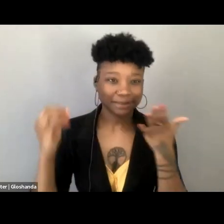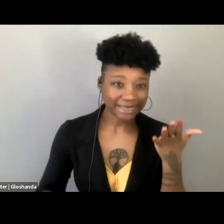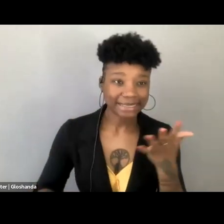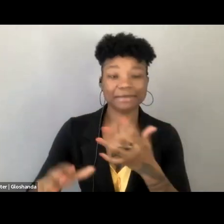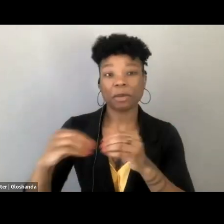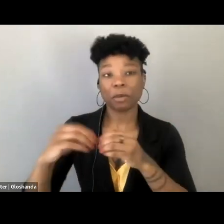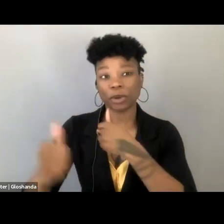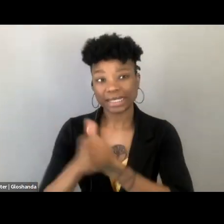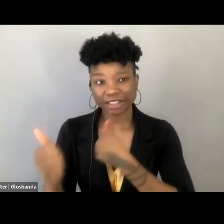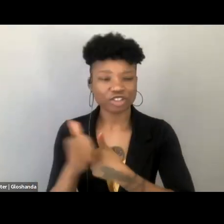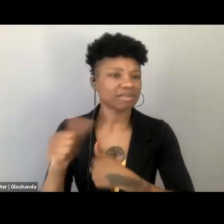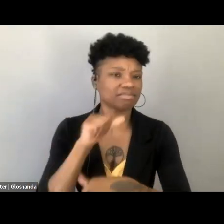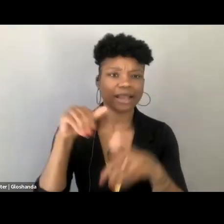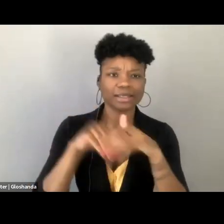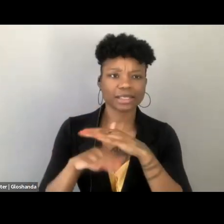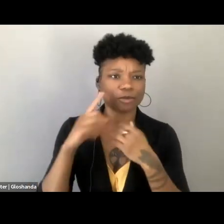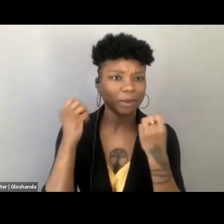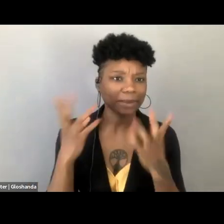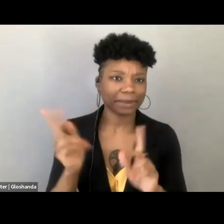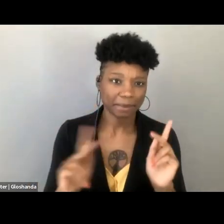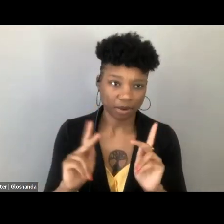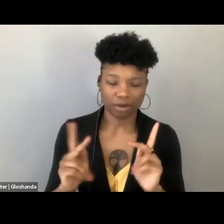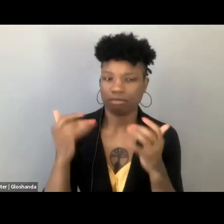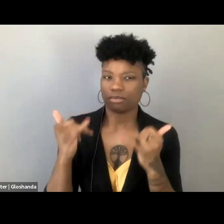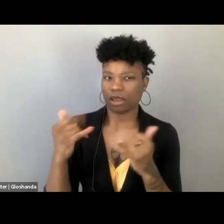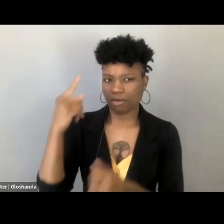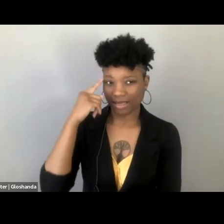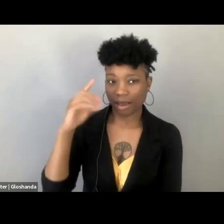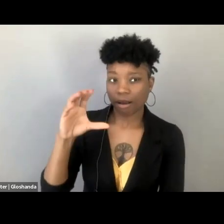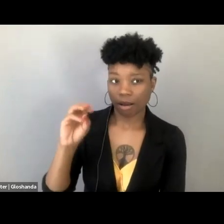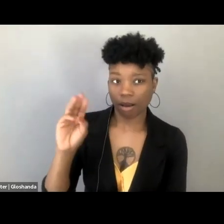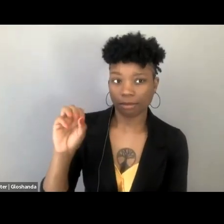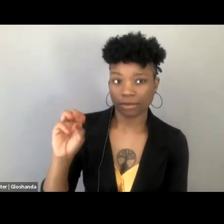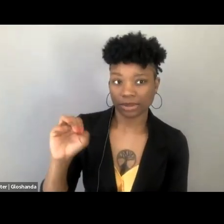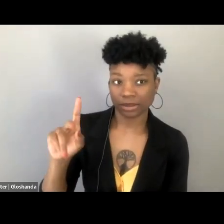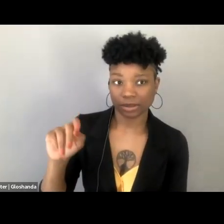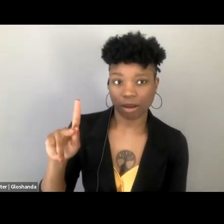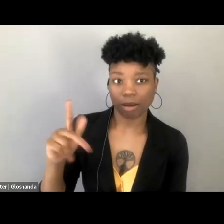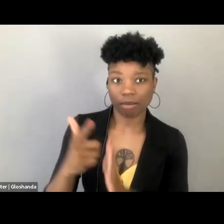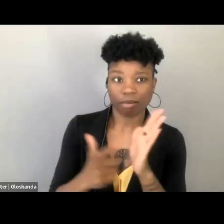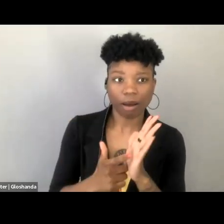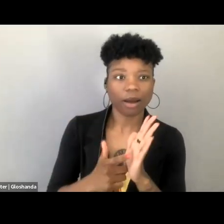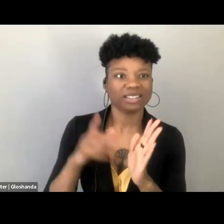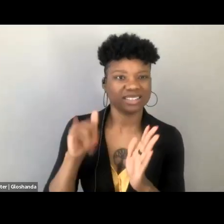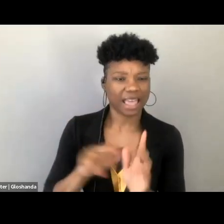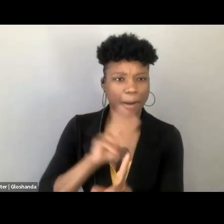So I want us to think of Comstock laws and their enforcement, not as ubiquitous, not as all-consuming,